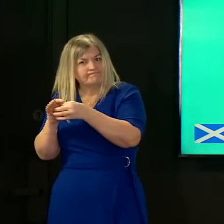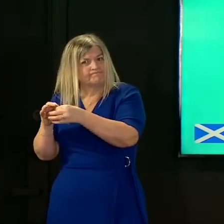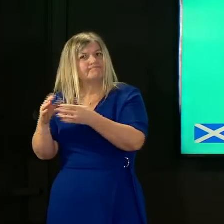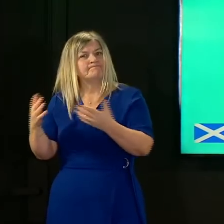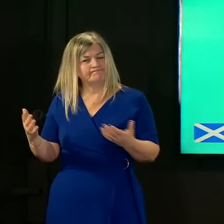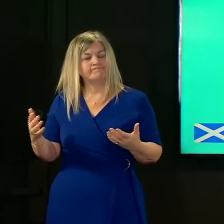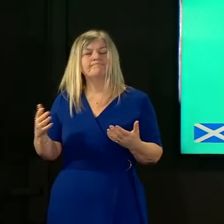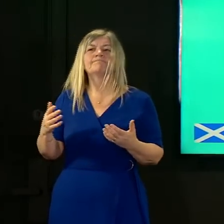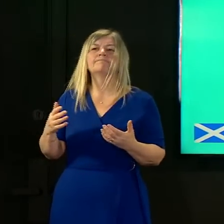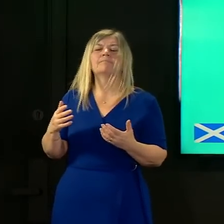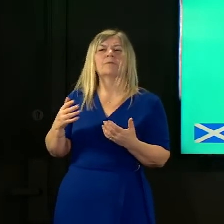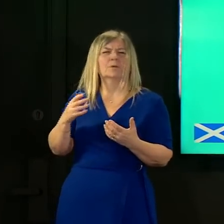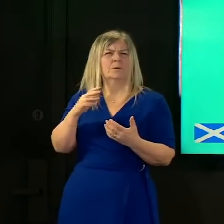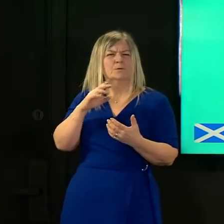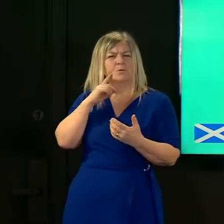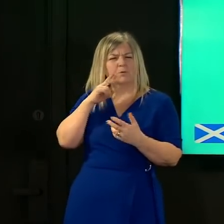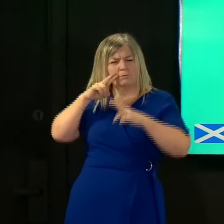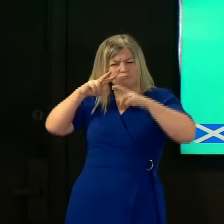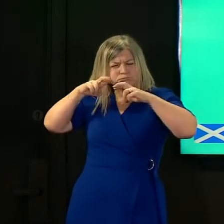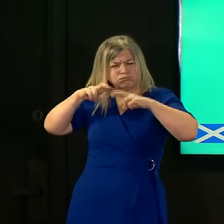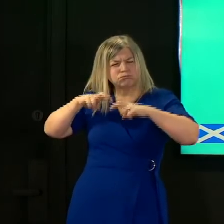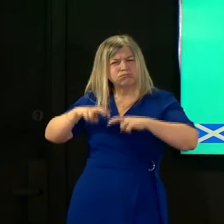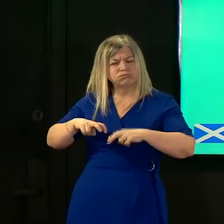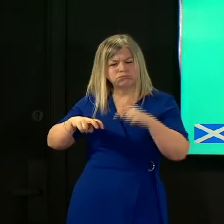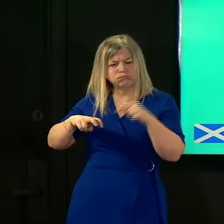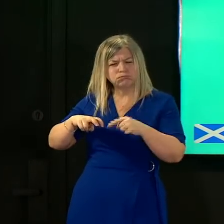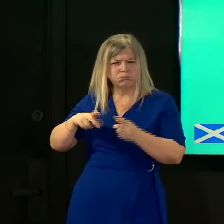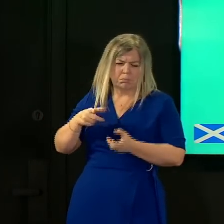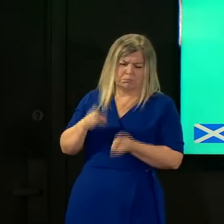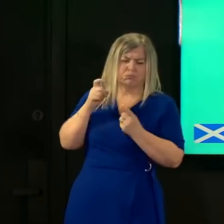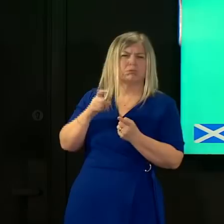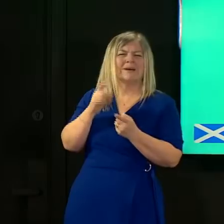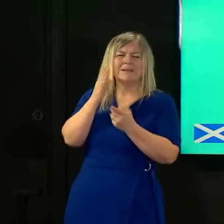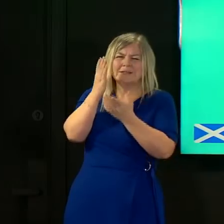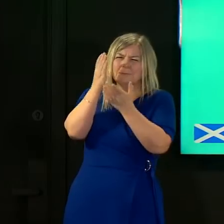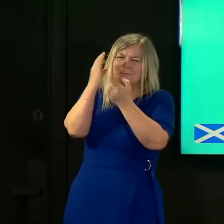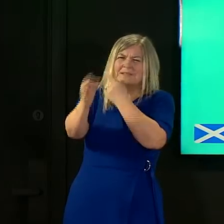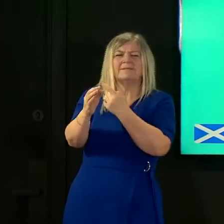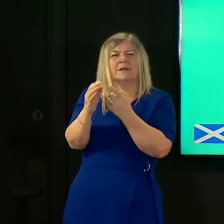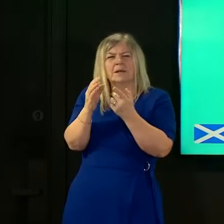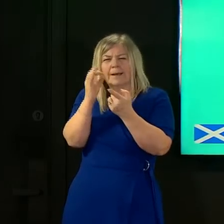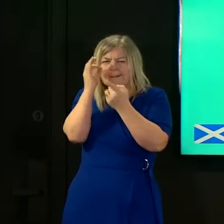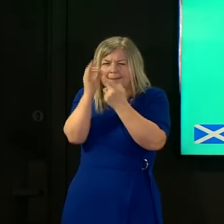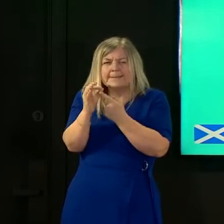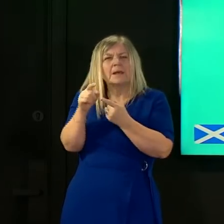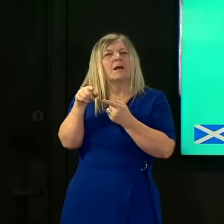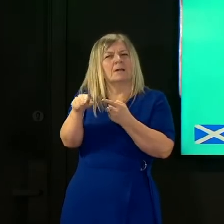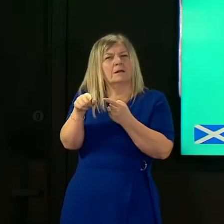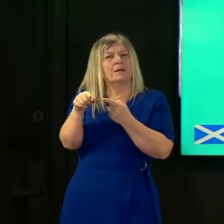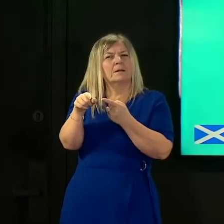undertaken to give the detail um that we are now starting to become more familiar with in terms of